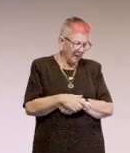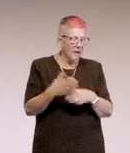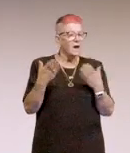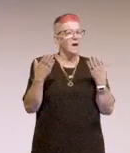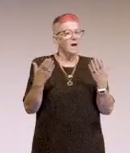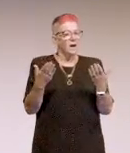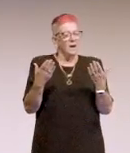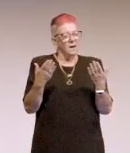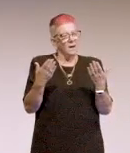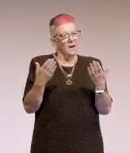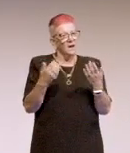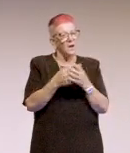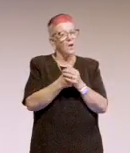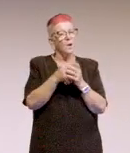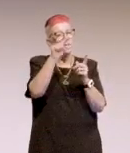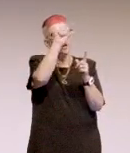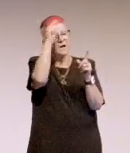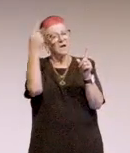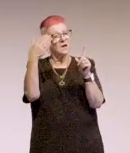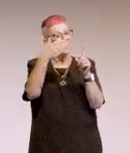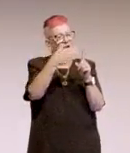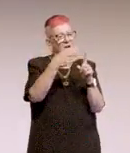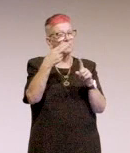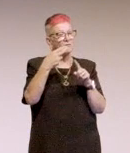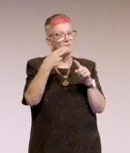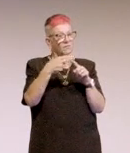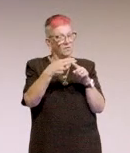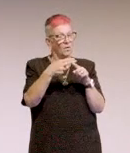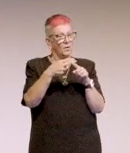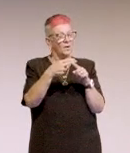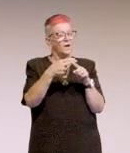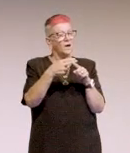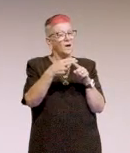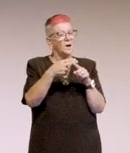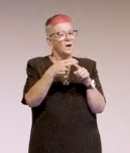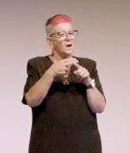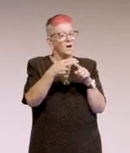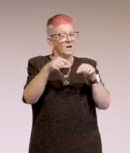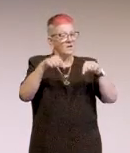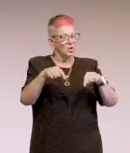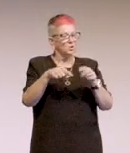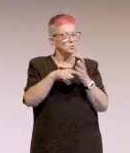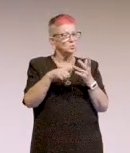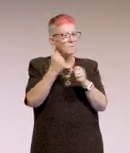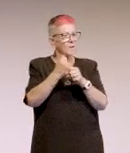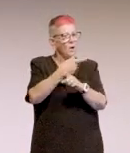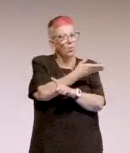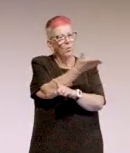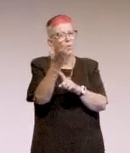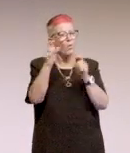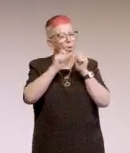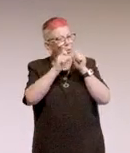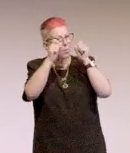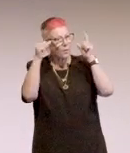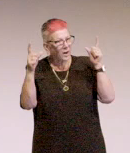So, the aim for this is to build awareness,